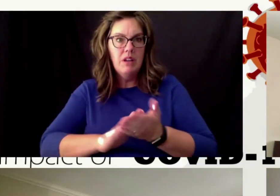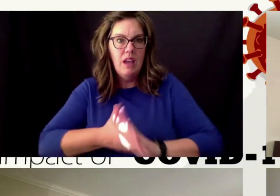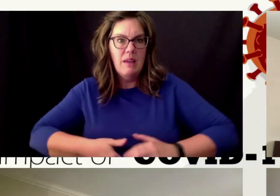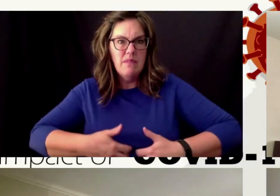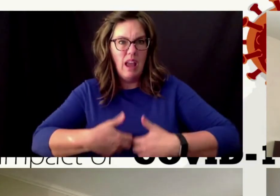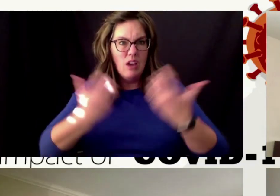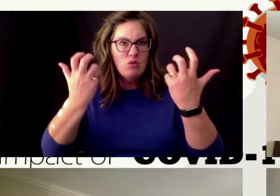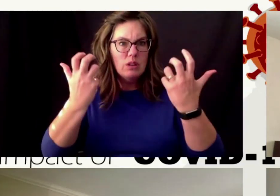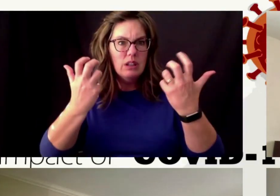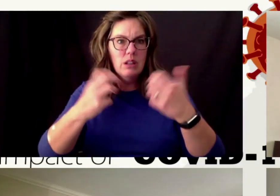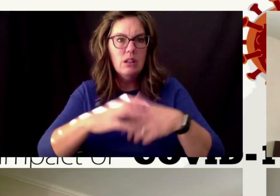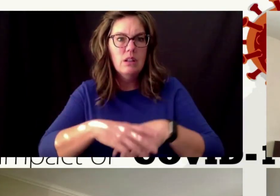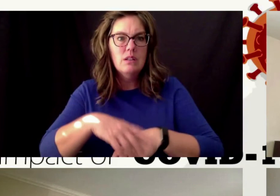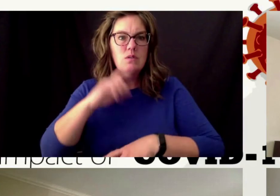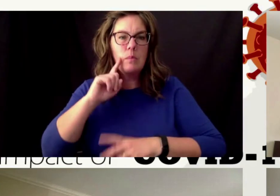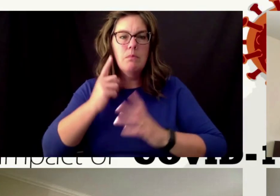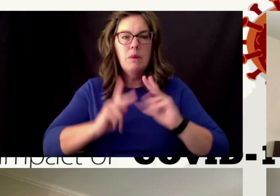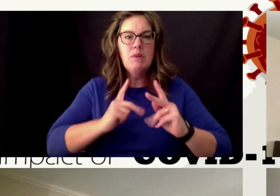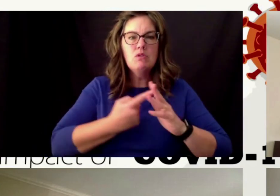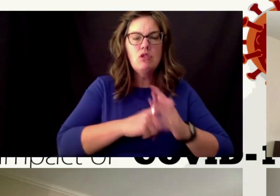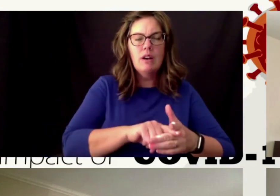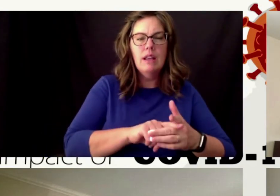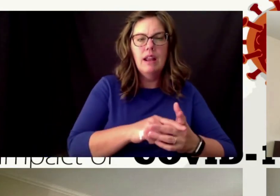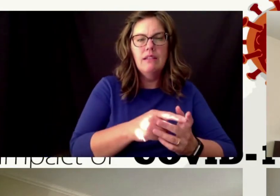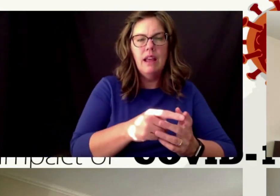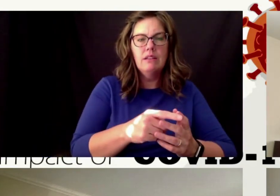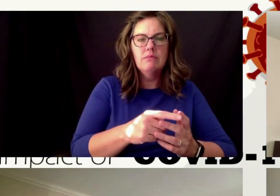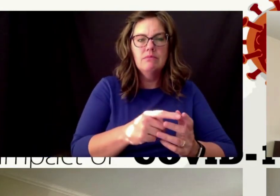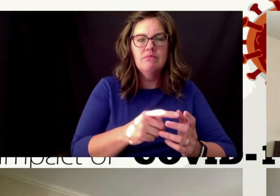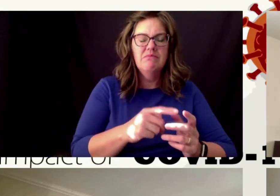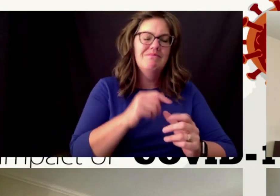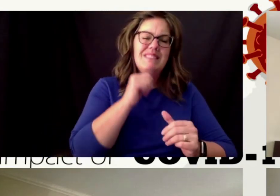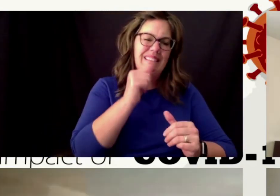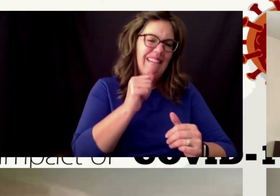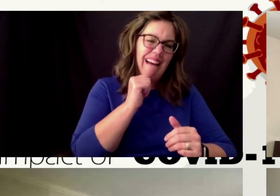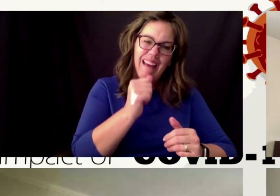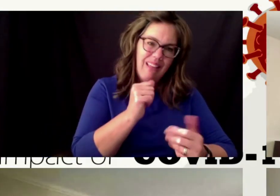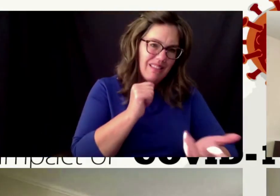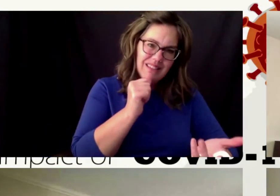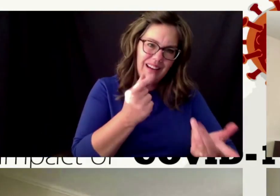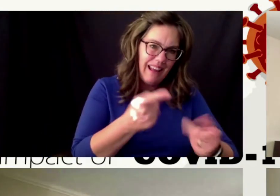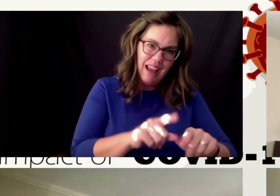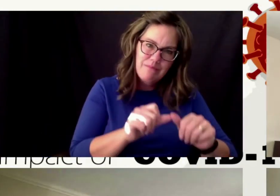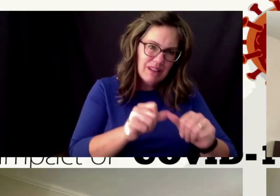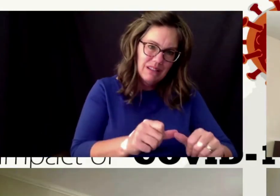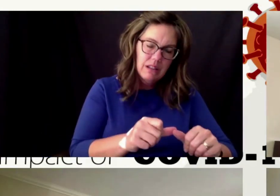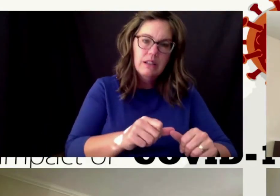in this place of denial and then it shifted into now i'm just angry that this has happened and